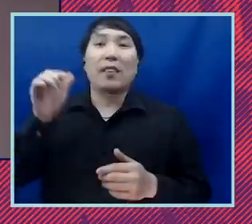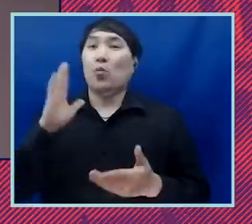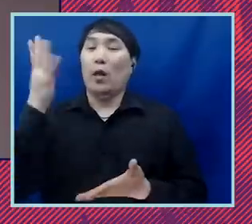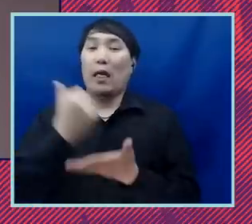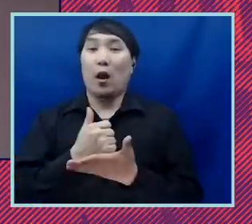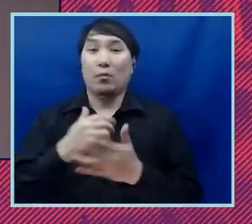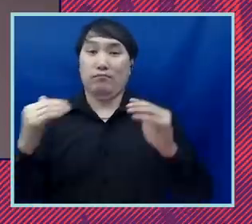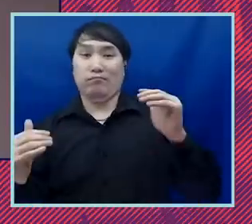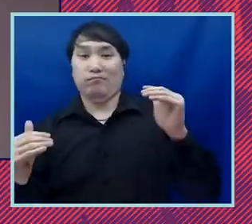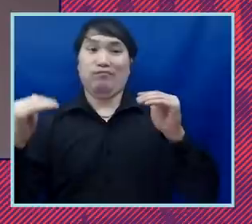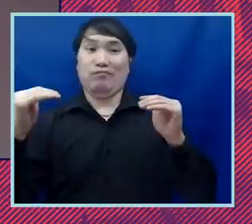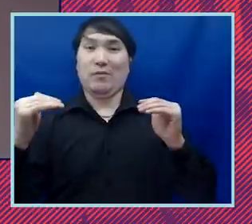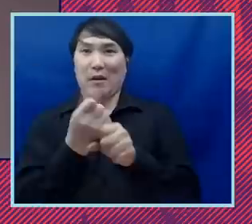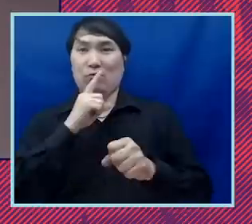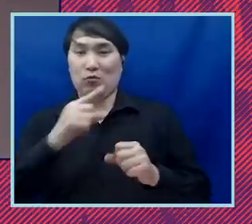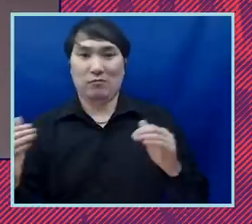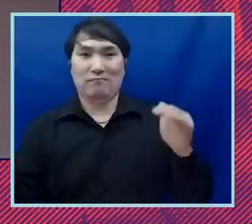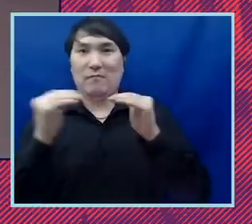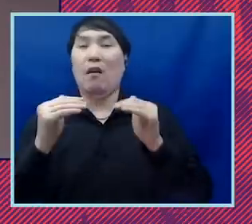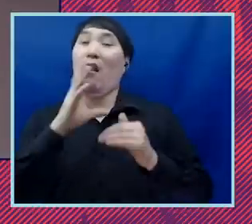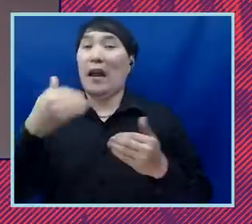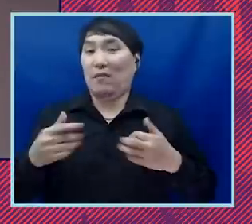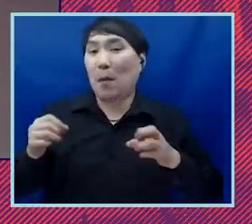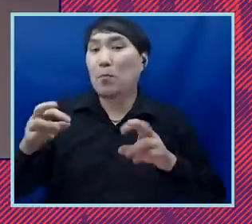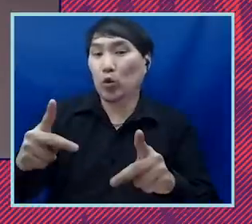and ensure everyone has an opportunity to achieve financial stability